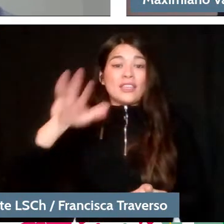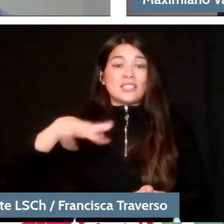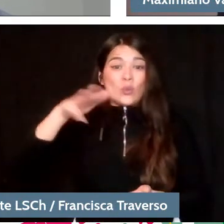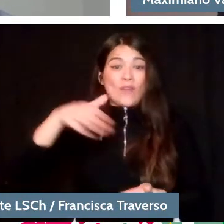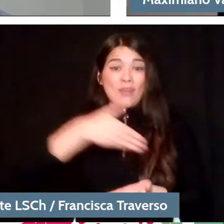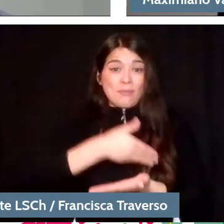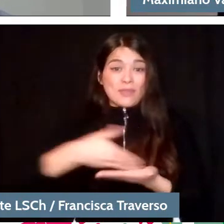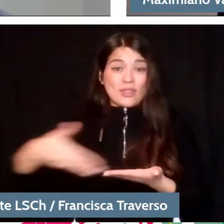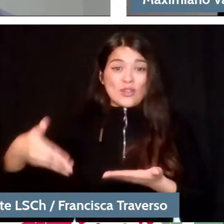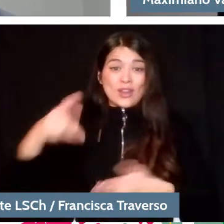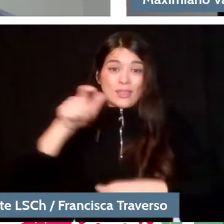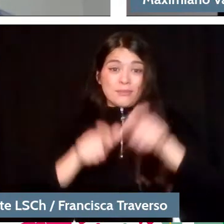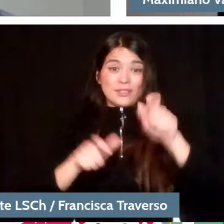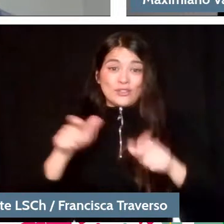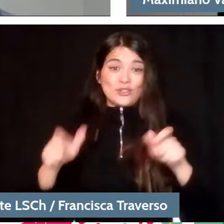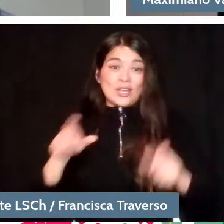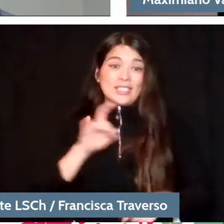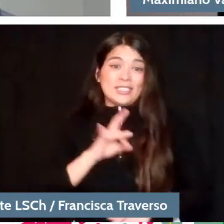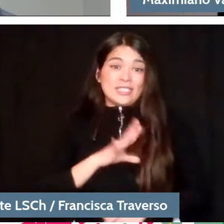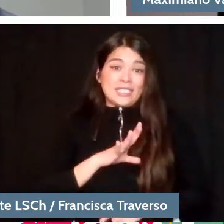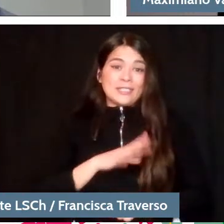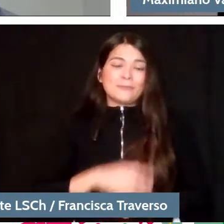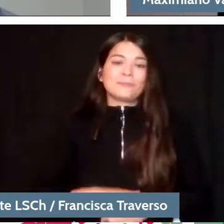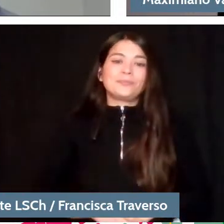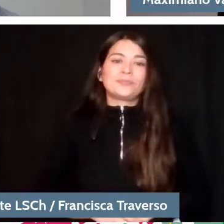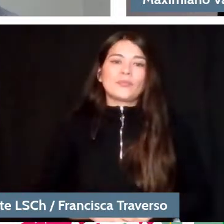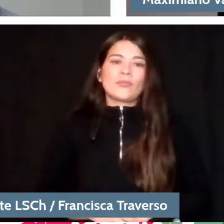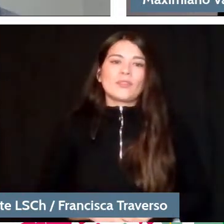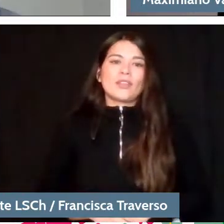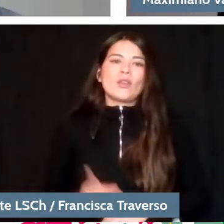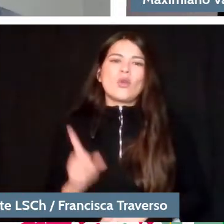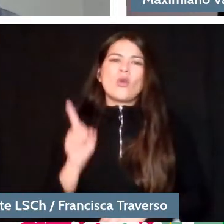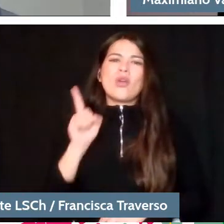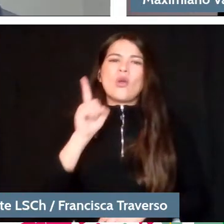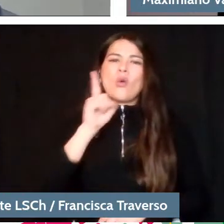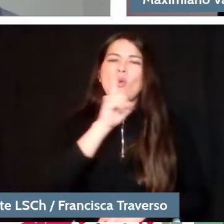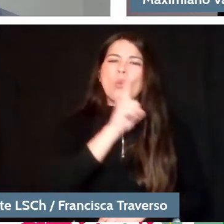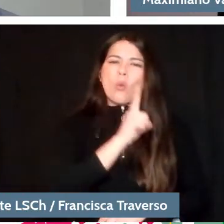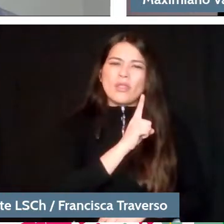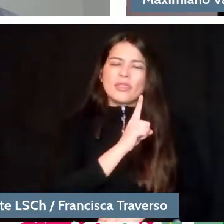people in Chile. Second, it was one last question from me for now